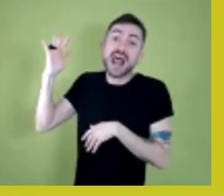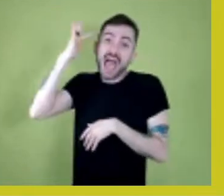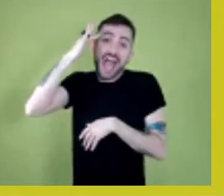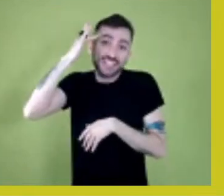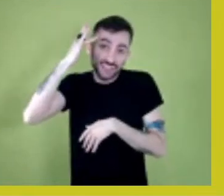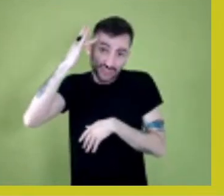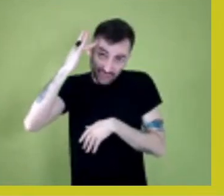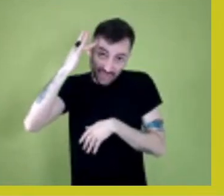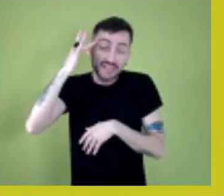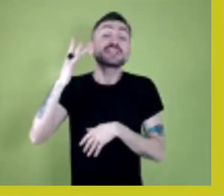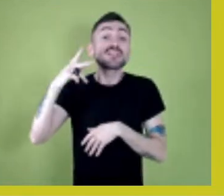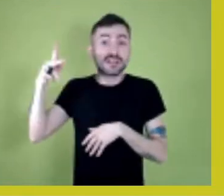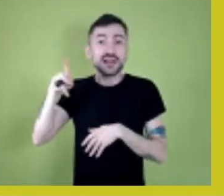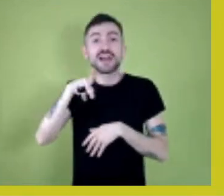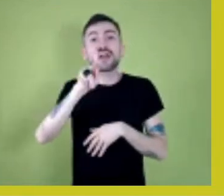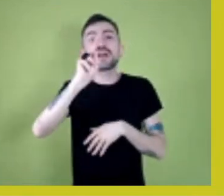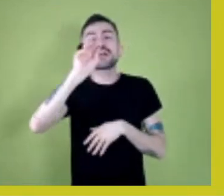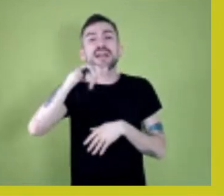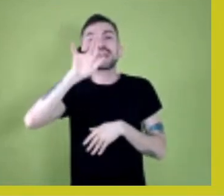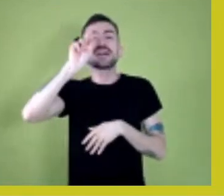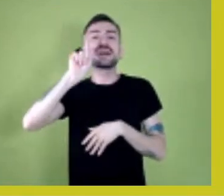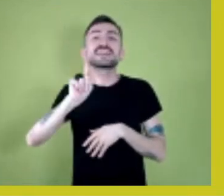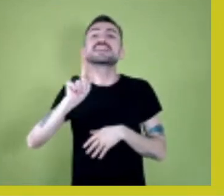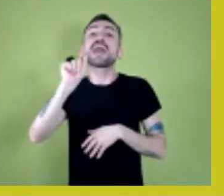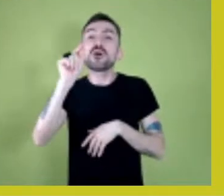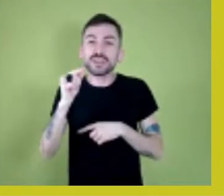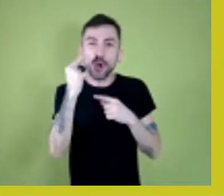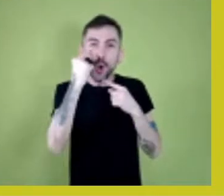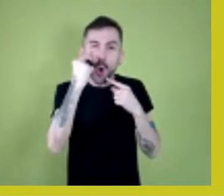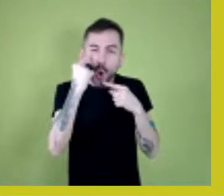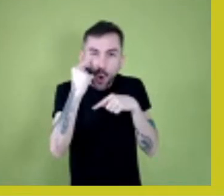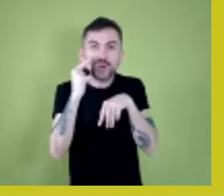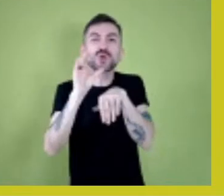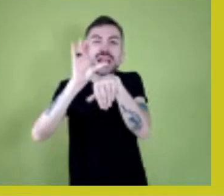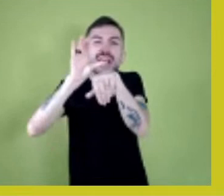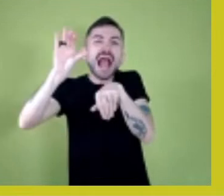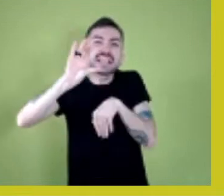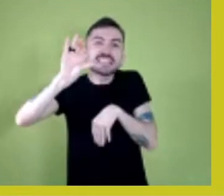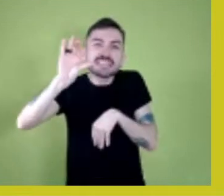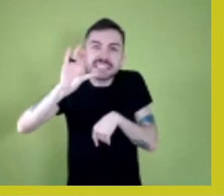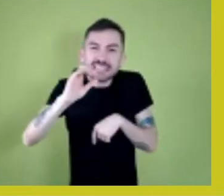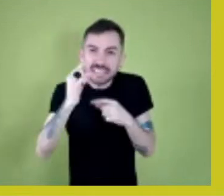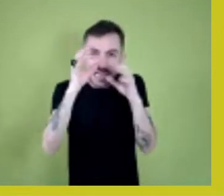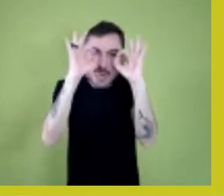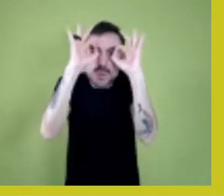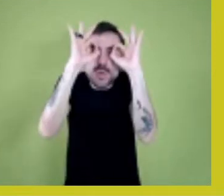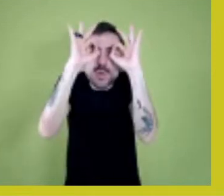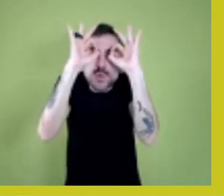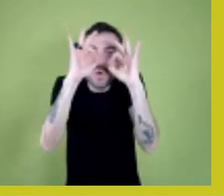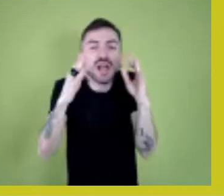is dark-skinned girls, with slanted eyes, with long, flowing hair, at least that I’ve got,